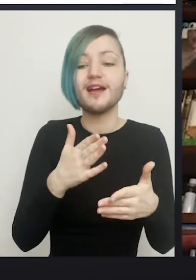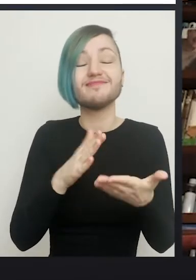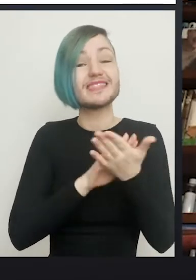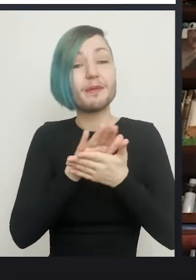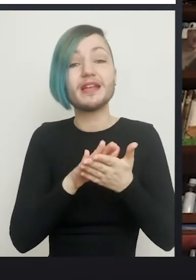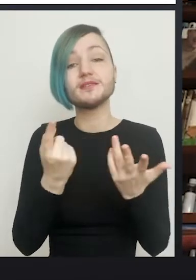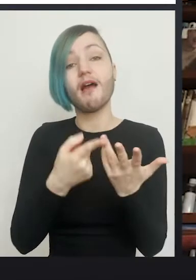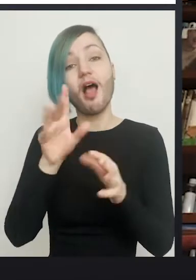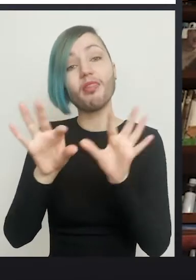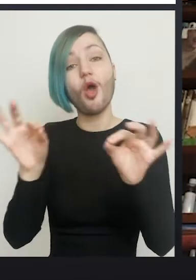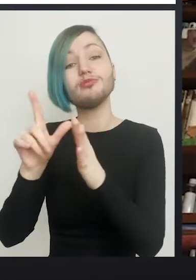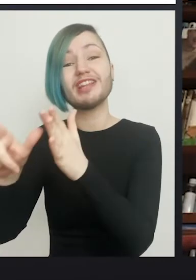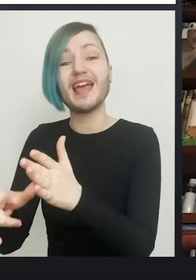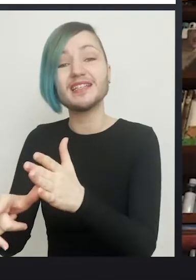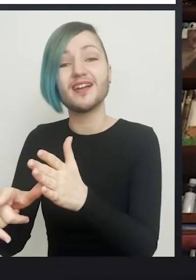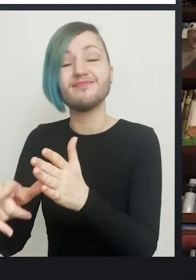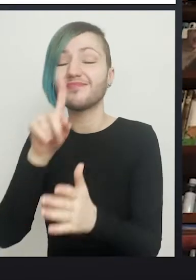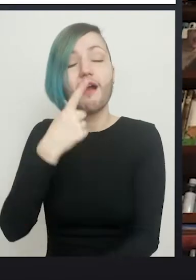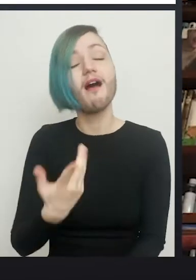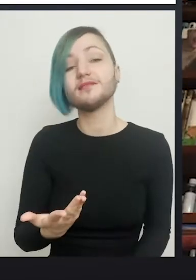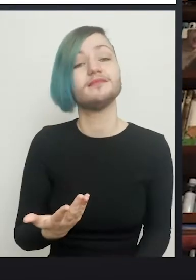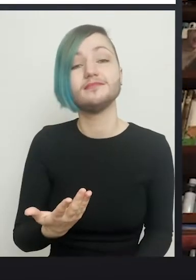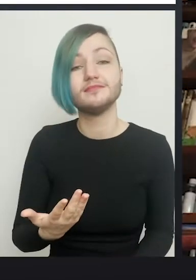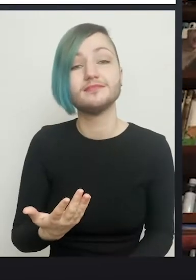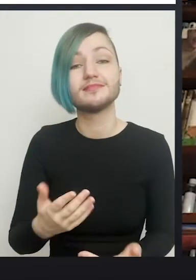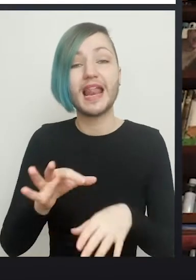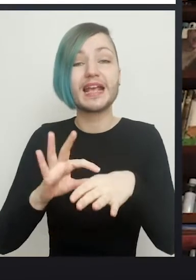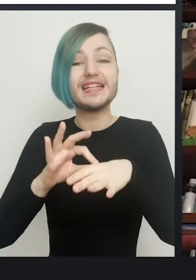going back to a skin tube later, because you will have removed some of that skin or